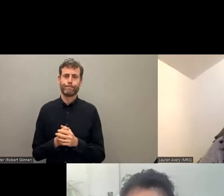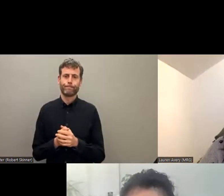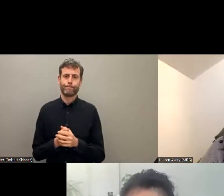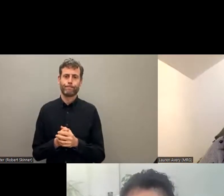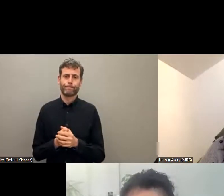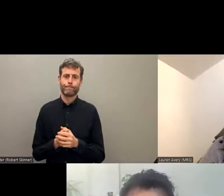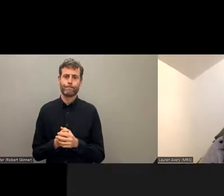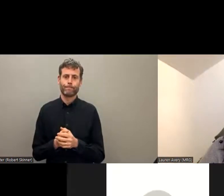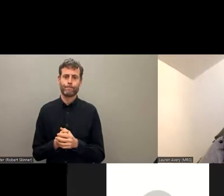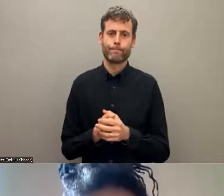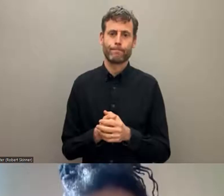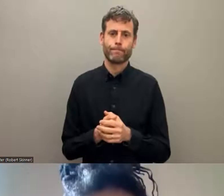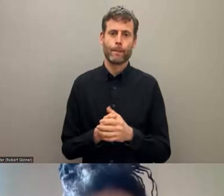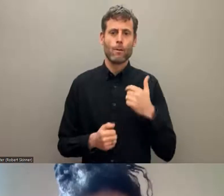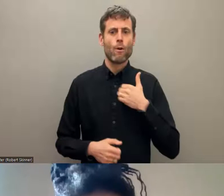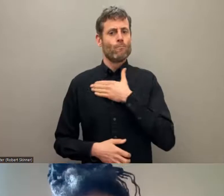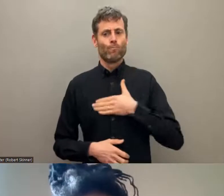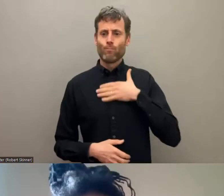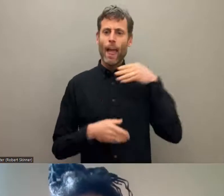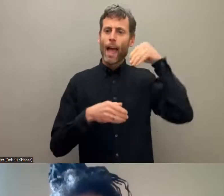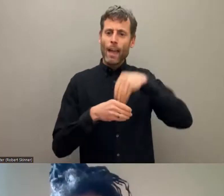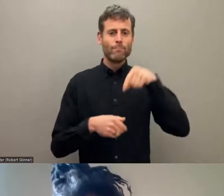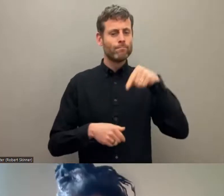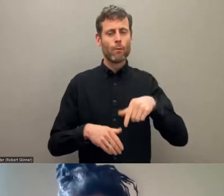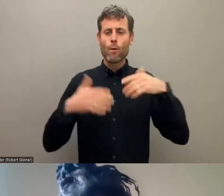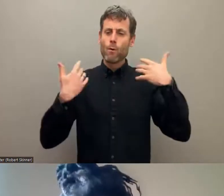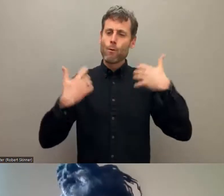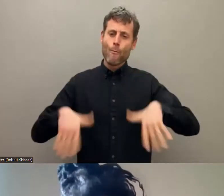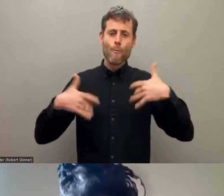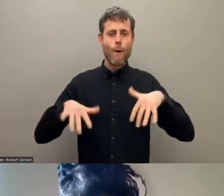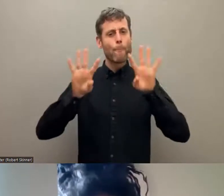Olga, thanks to all of you for being part of this wonderful